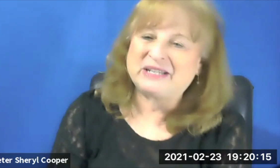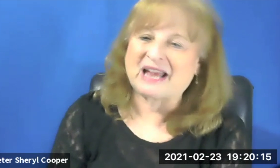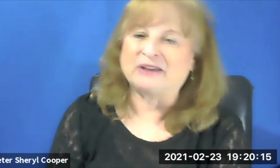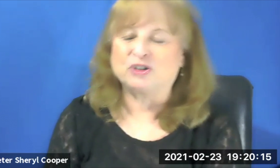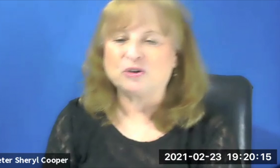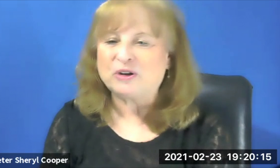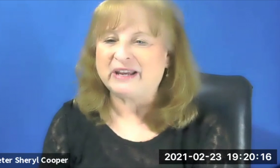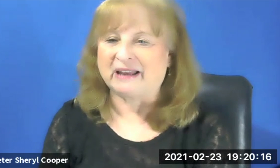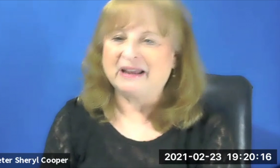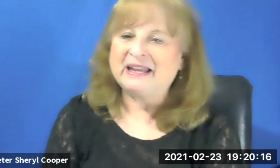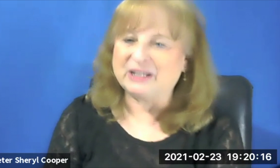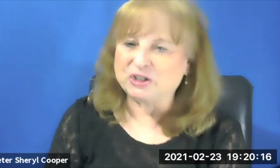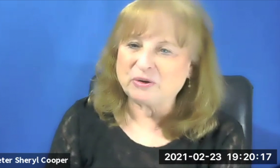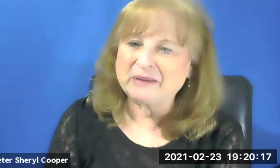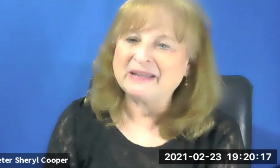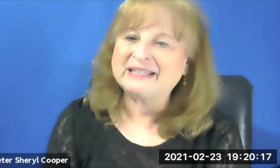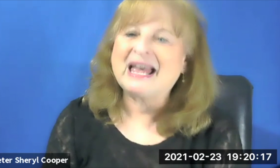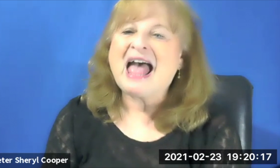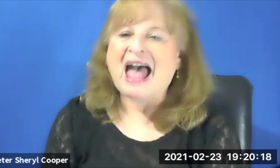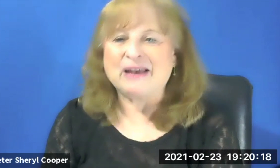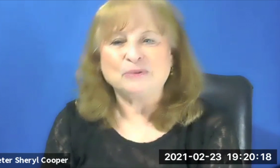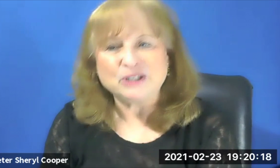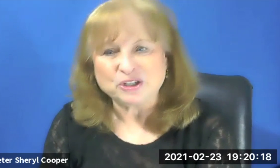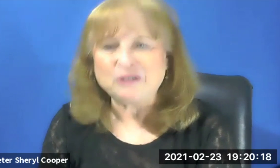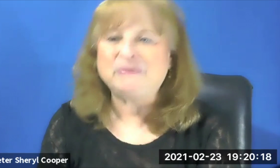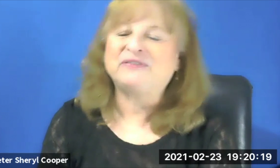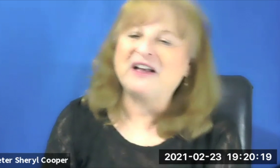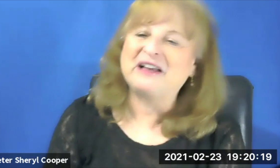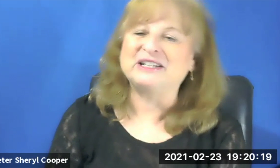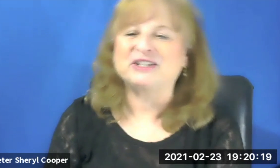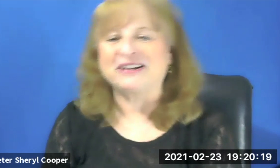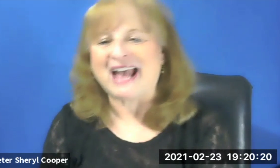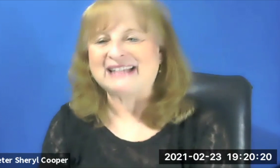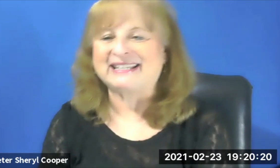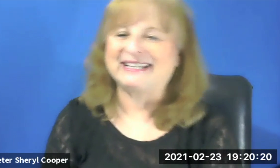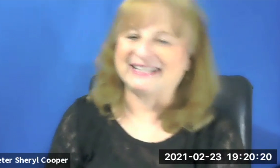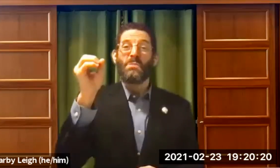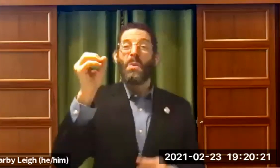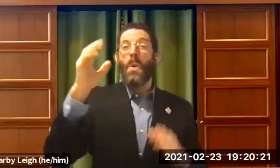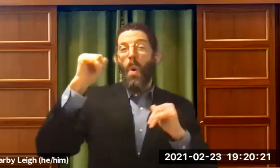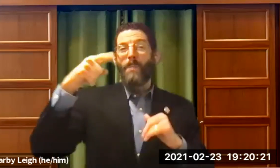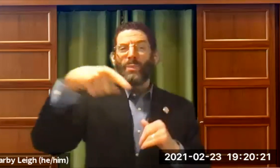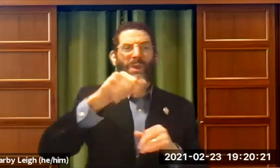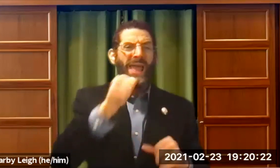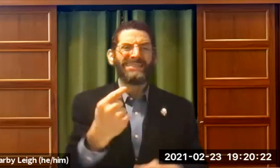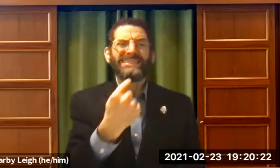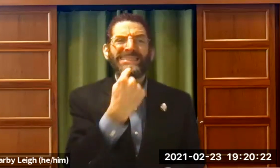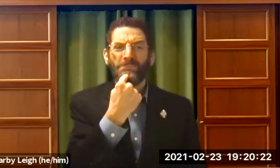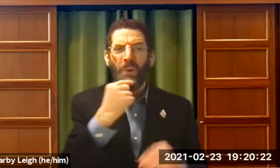increase our joy and enjoyment. And we should be fun and sarcastic and teasing and so forth.